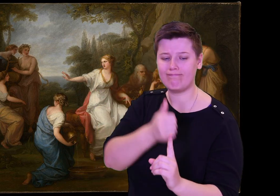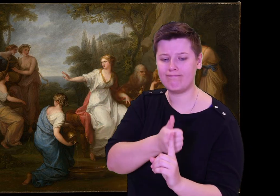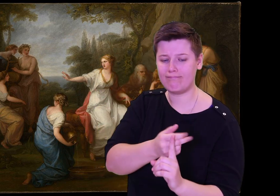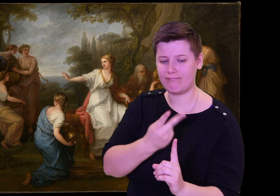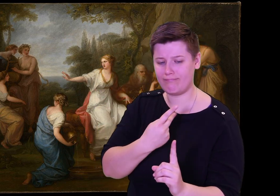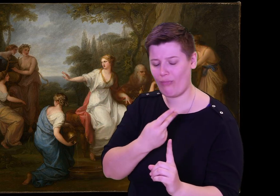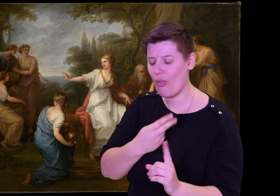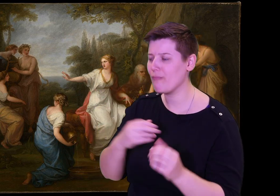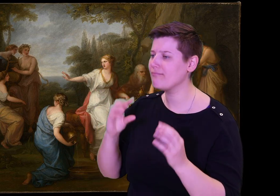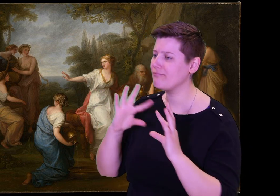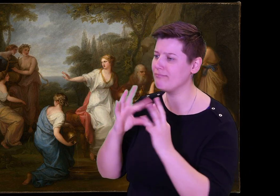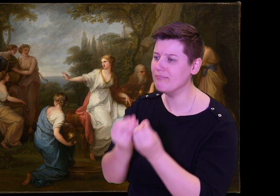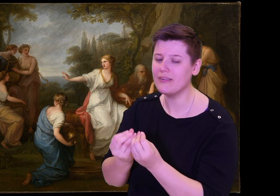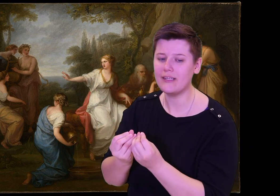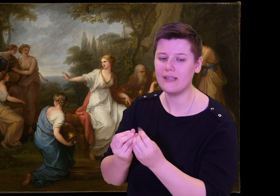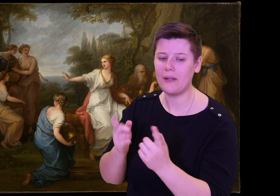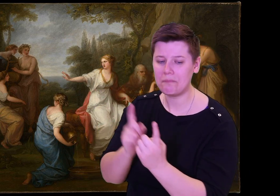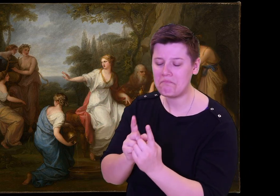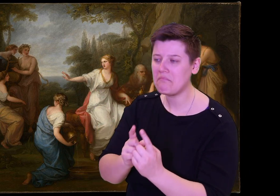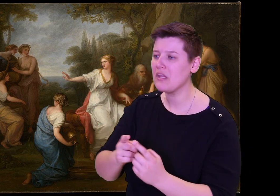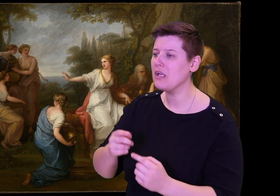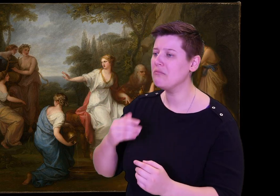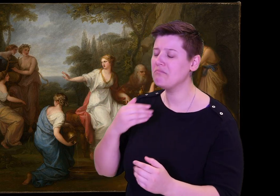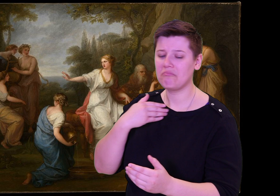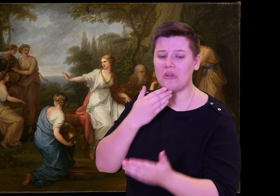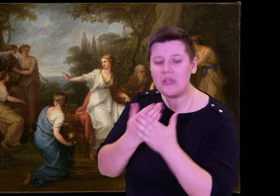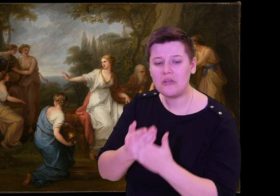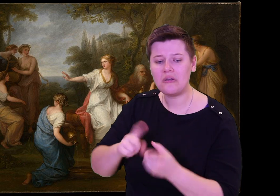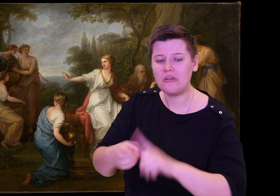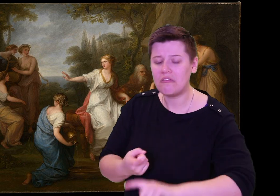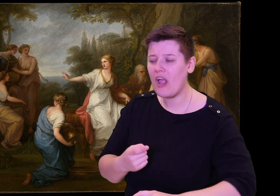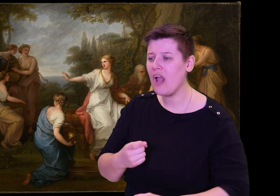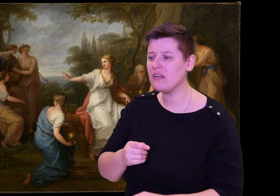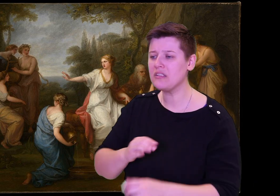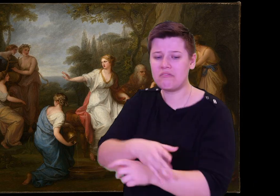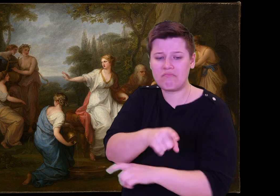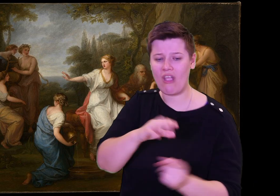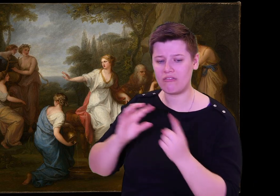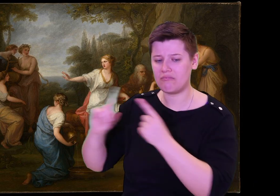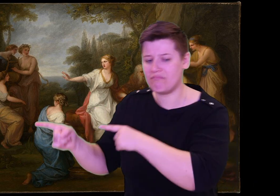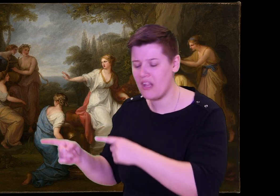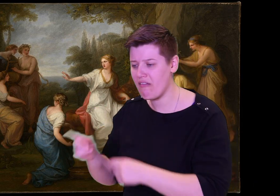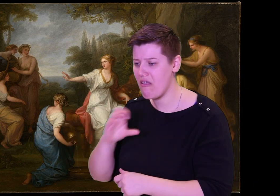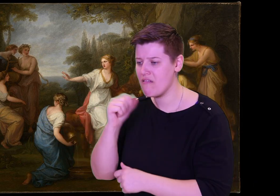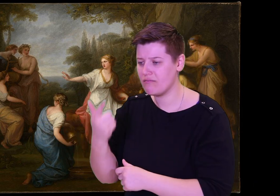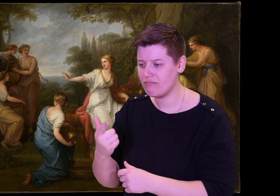We often met and knew each other well, before he went to Troy, where all the best